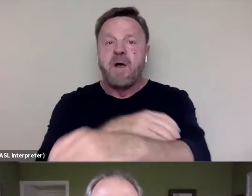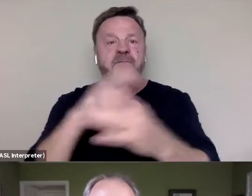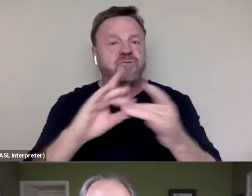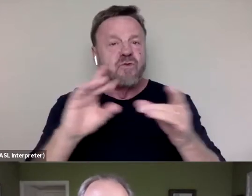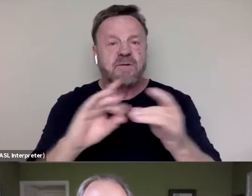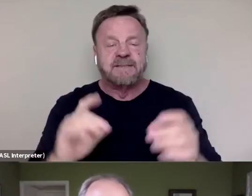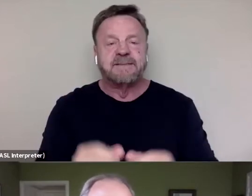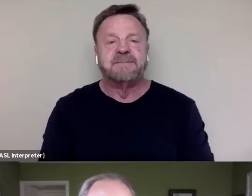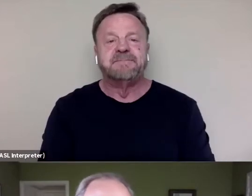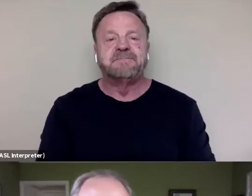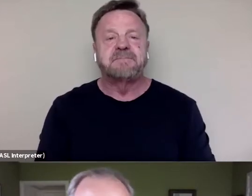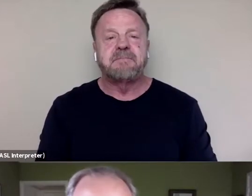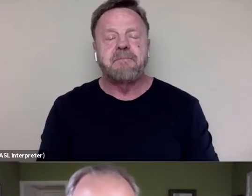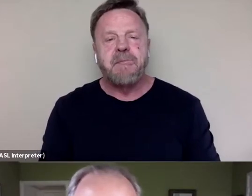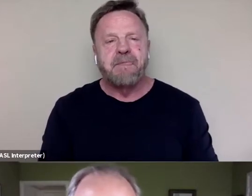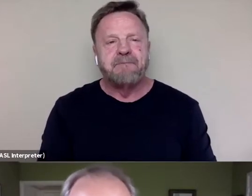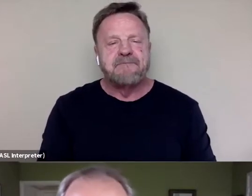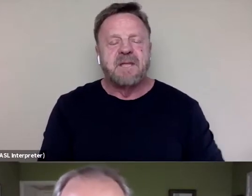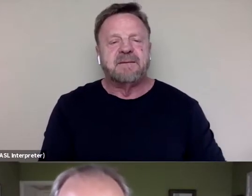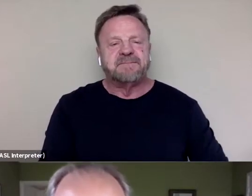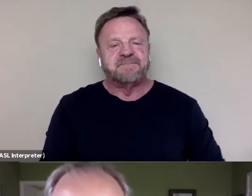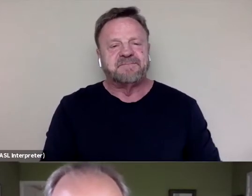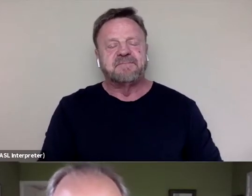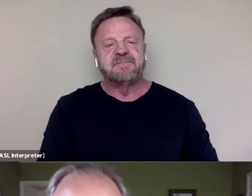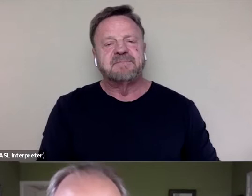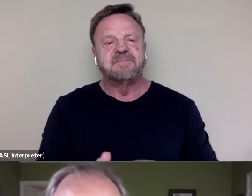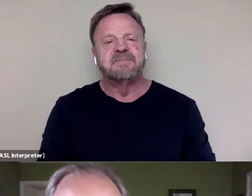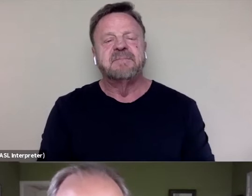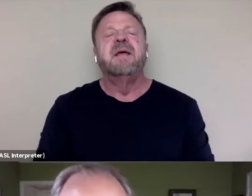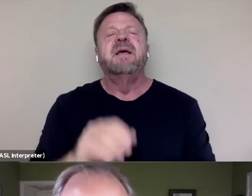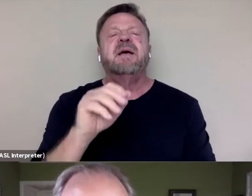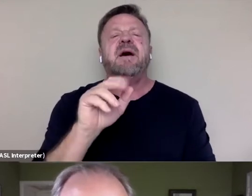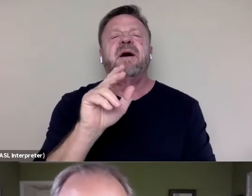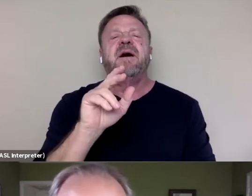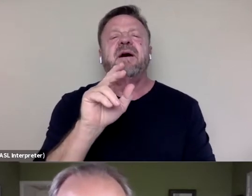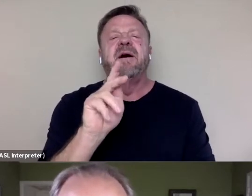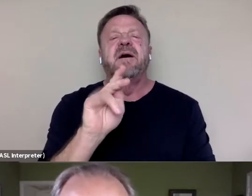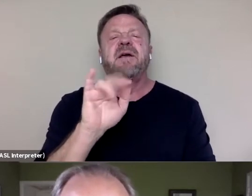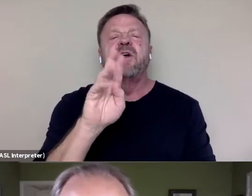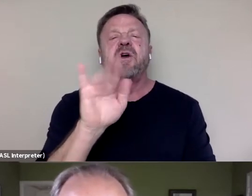Yeah. - Yeah, yeah. And Kirby, I think maybe this is more of a question for you,